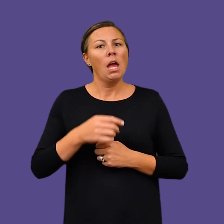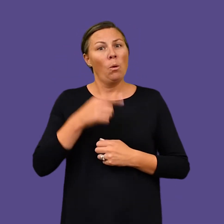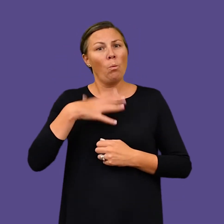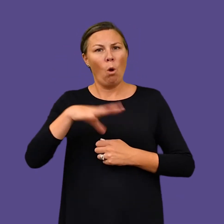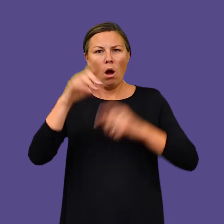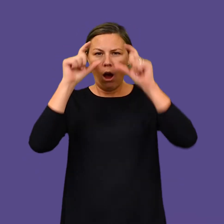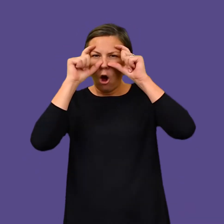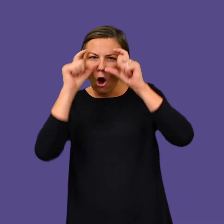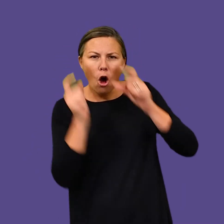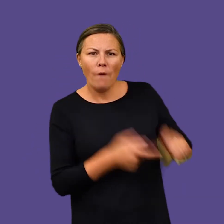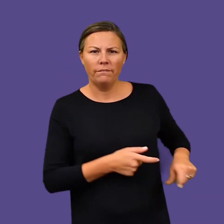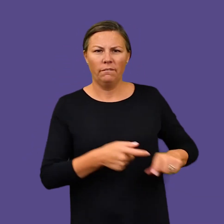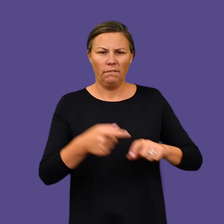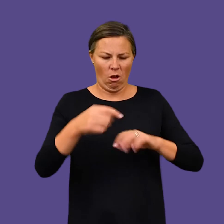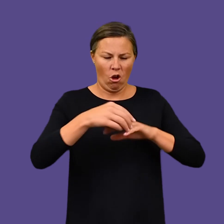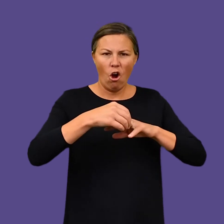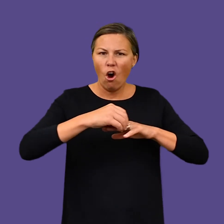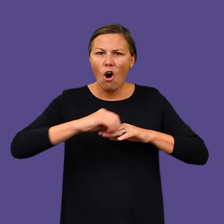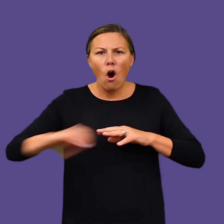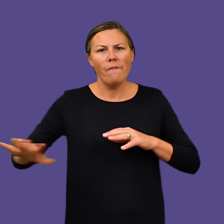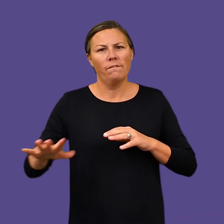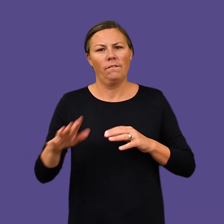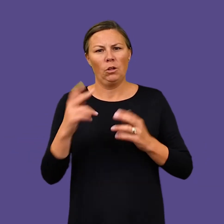I wanted to strip her of her iconic artefacts like her glasses and rings,